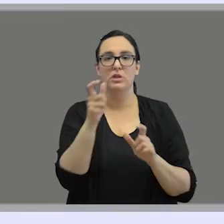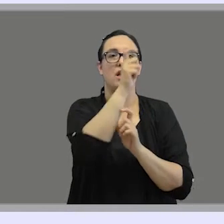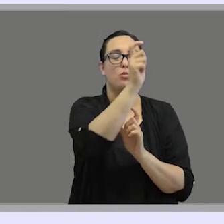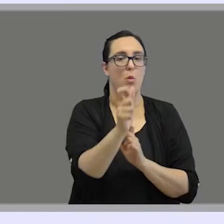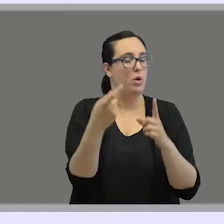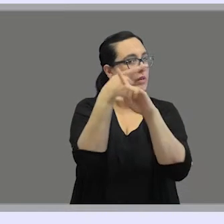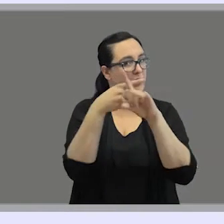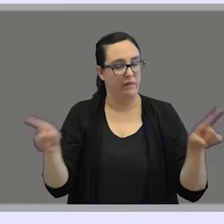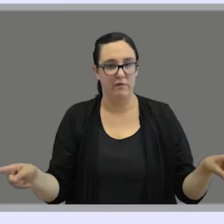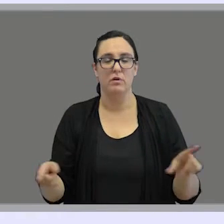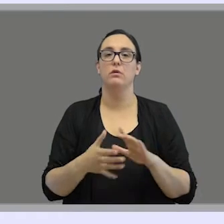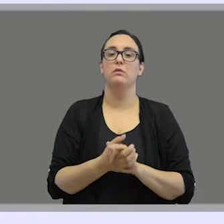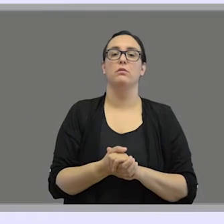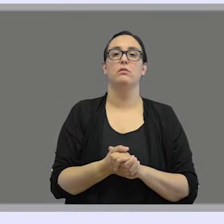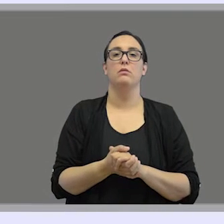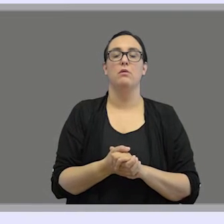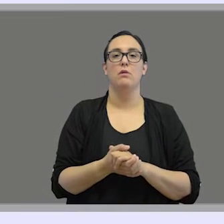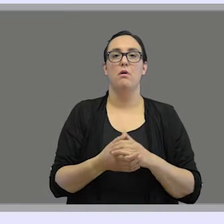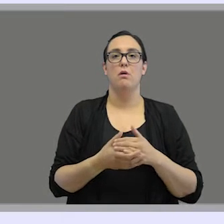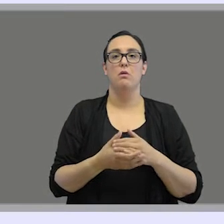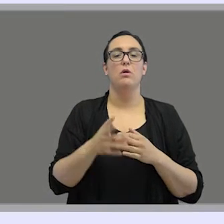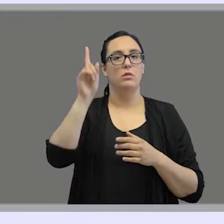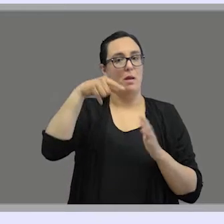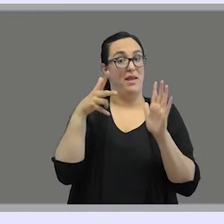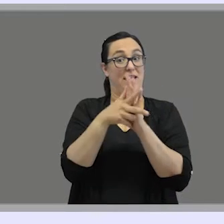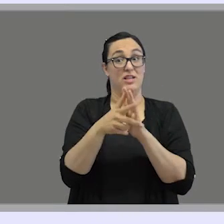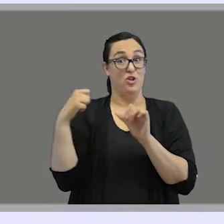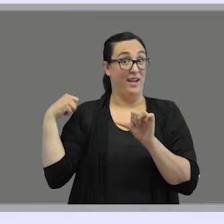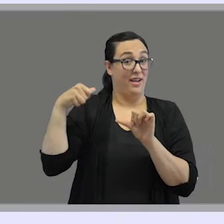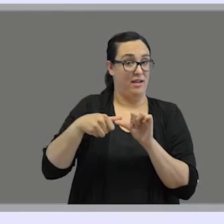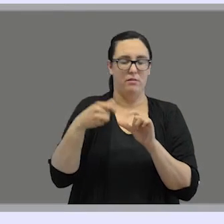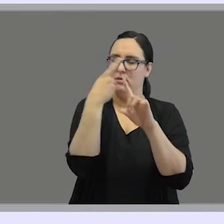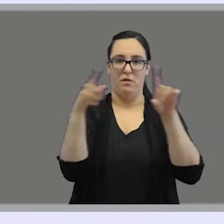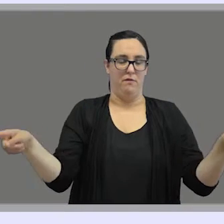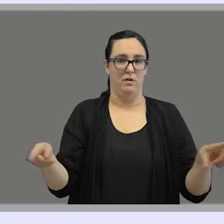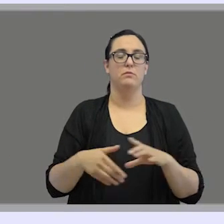the lexical items are different, and their history is different too.